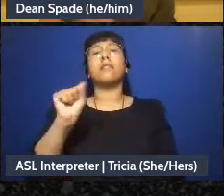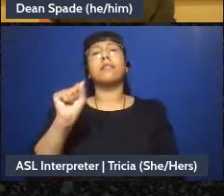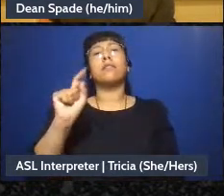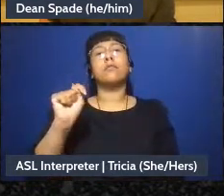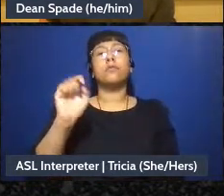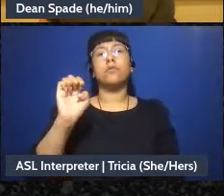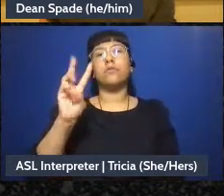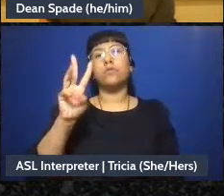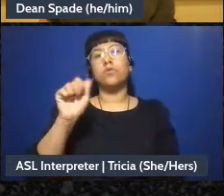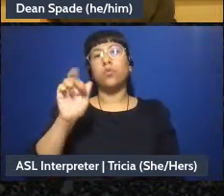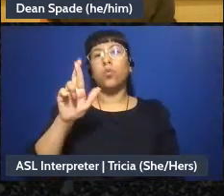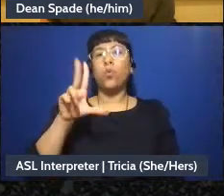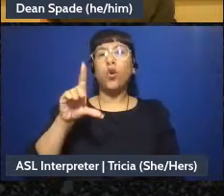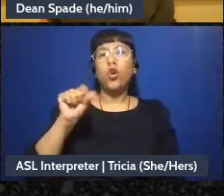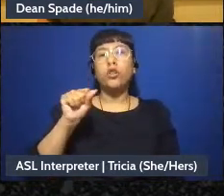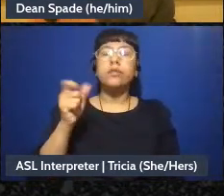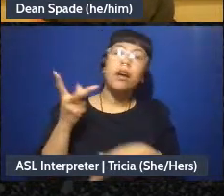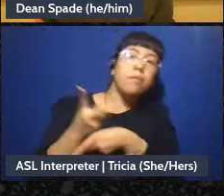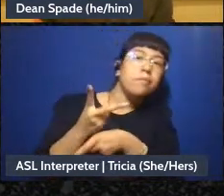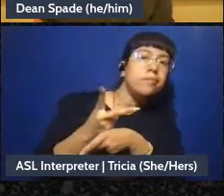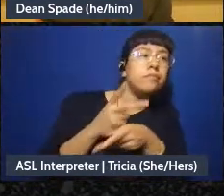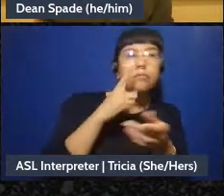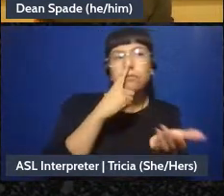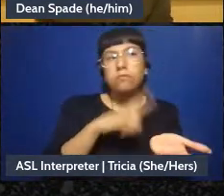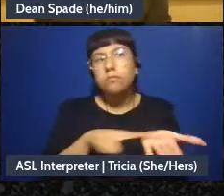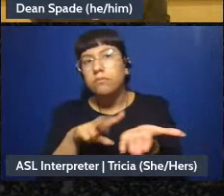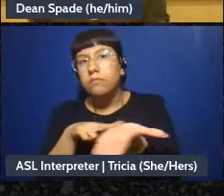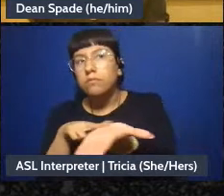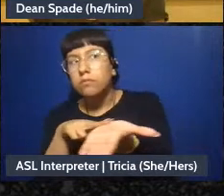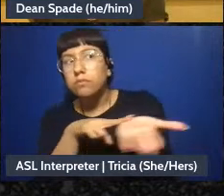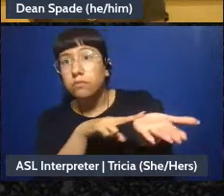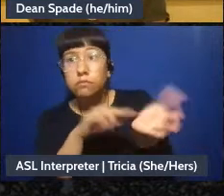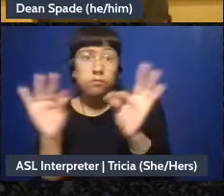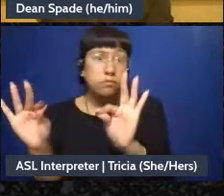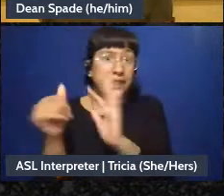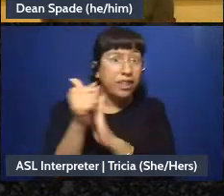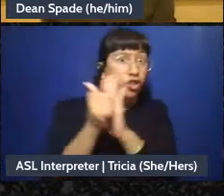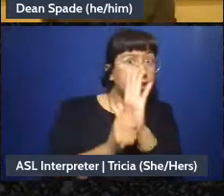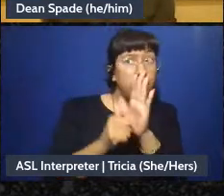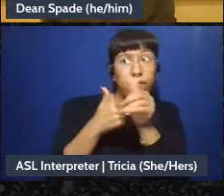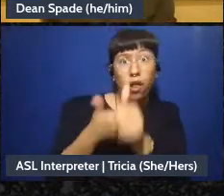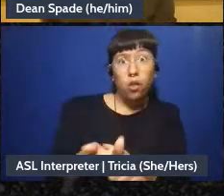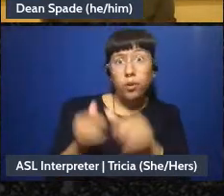they're looking out for the process like “hey, you know, are we moving along the agenda we set” um,